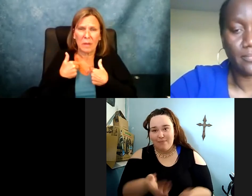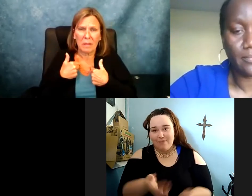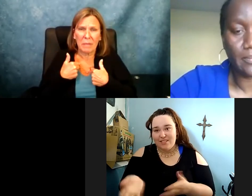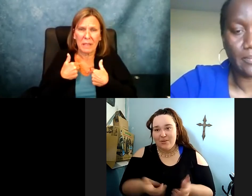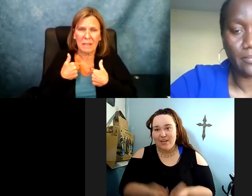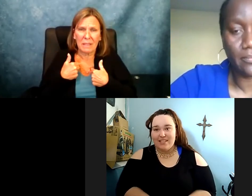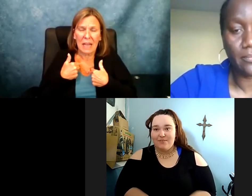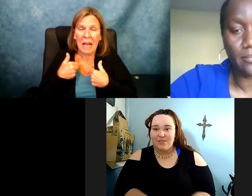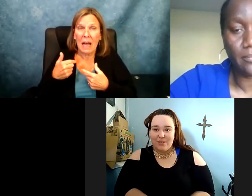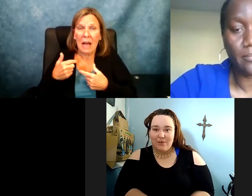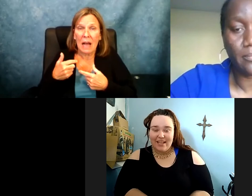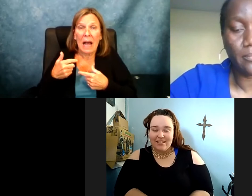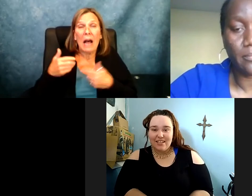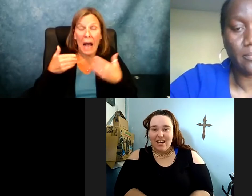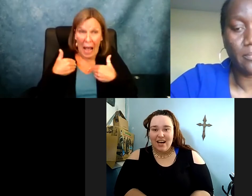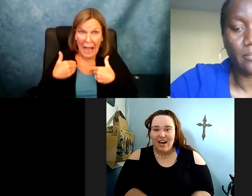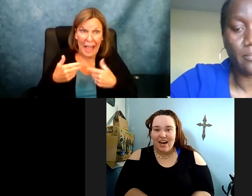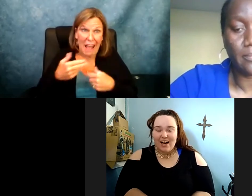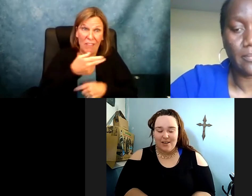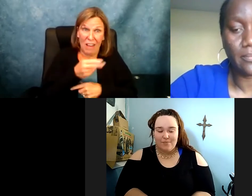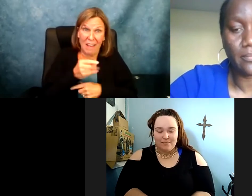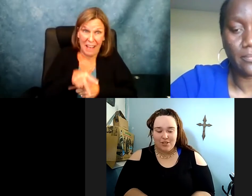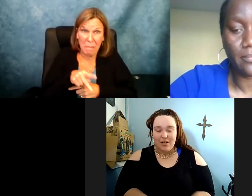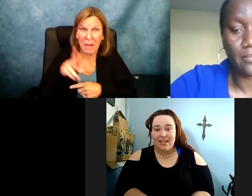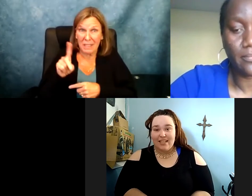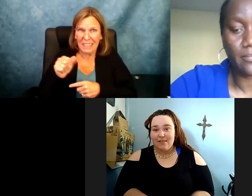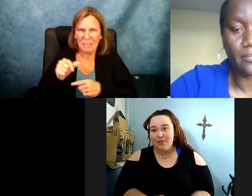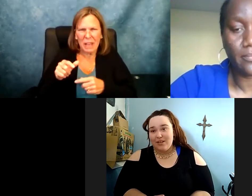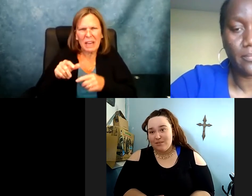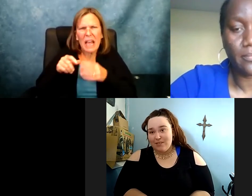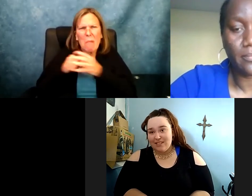in high school because I do have a